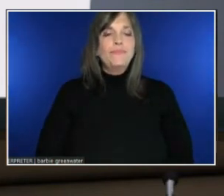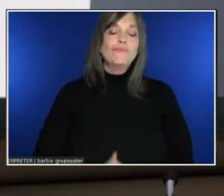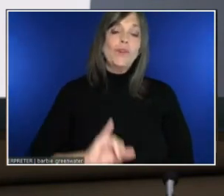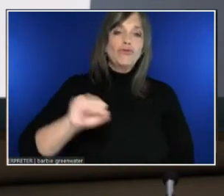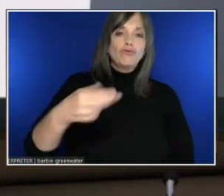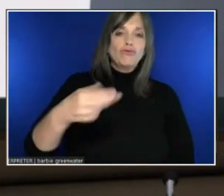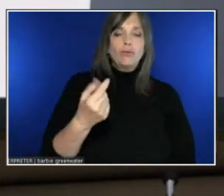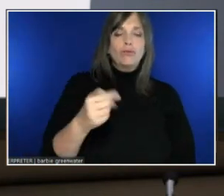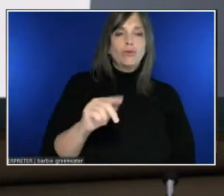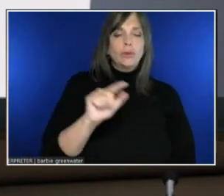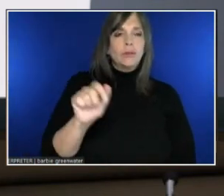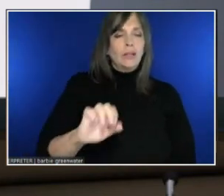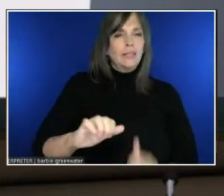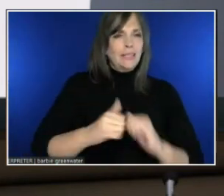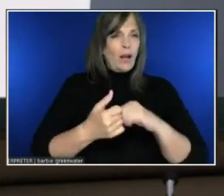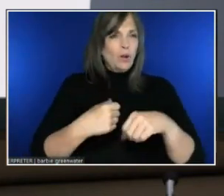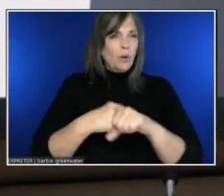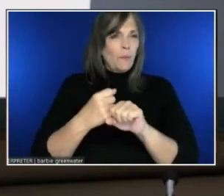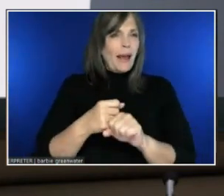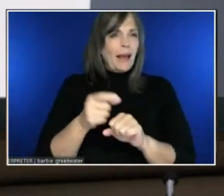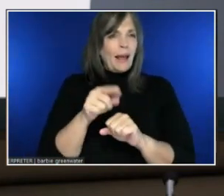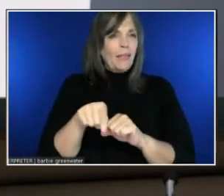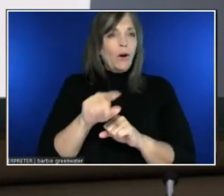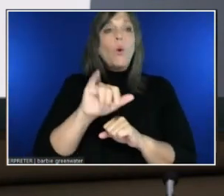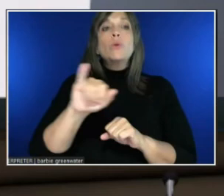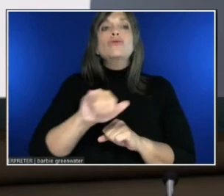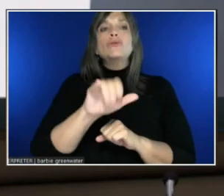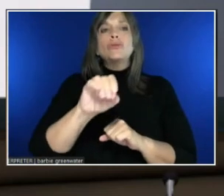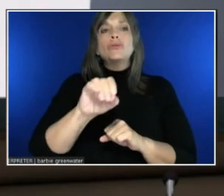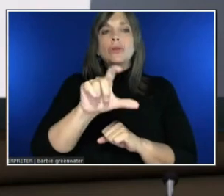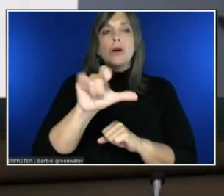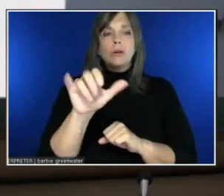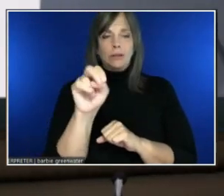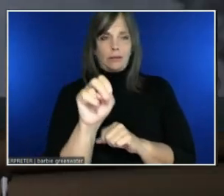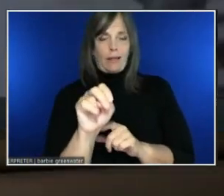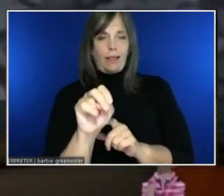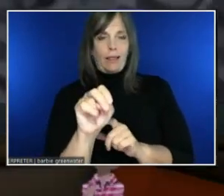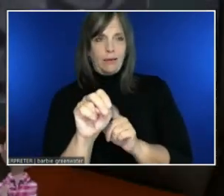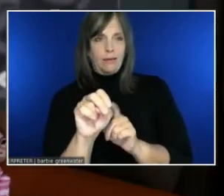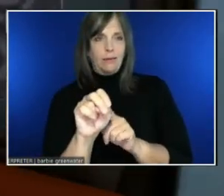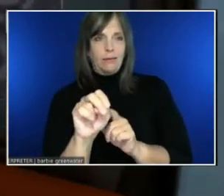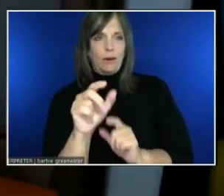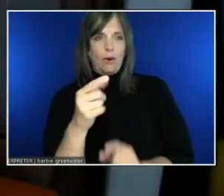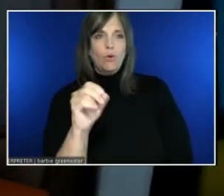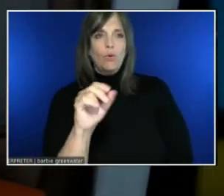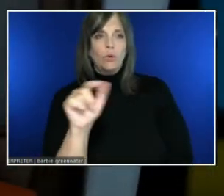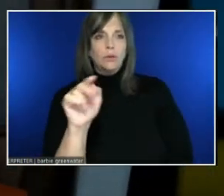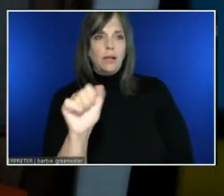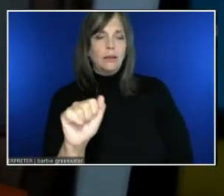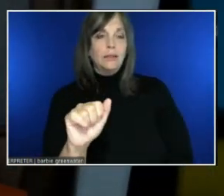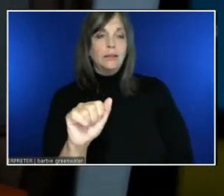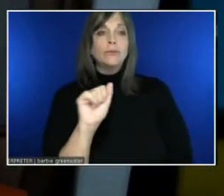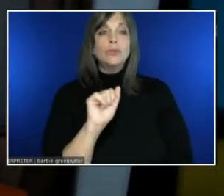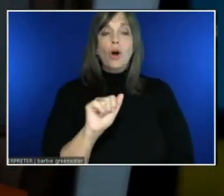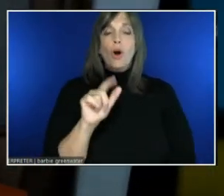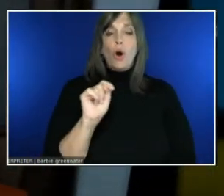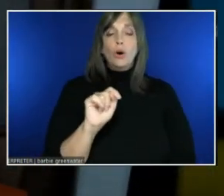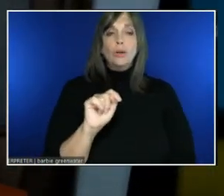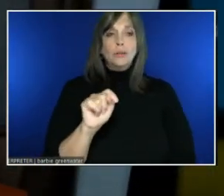Doesn't it make the app significantly larger? It does not. I think...